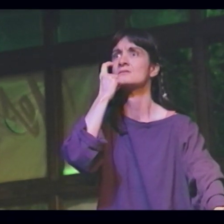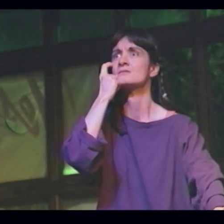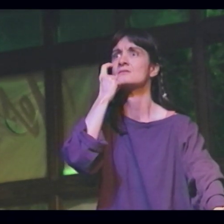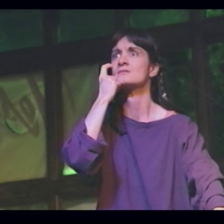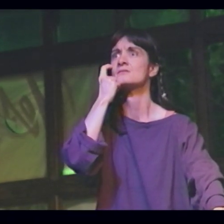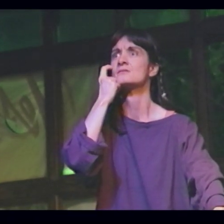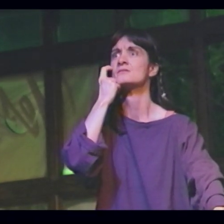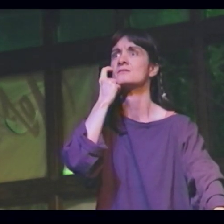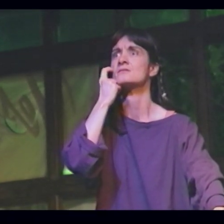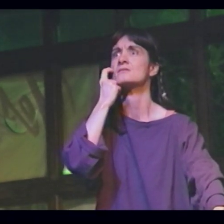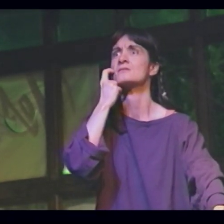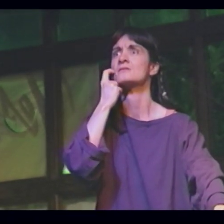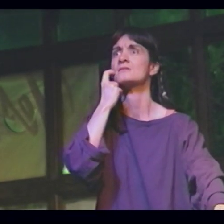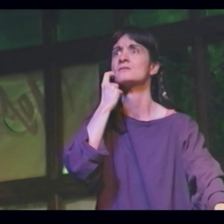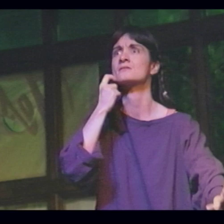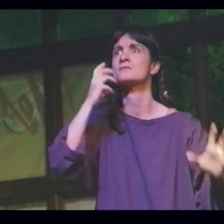A tear slid down her face